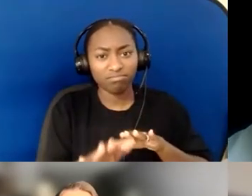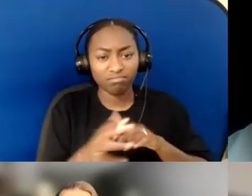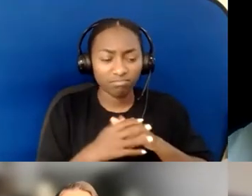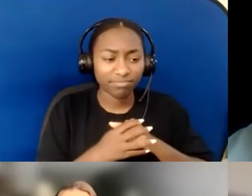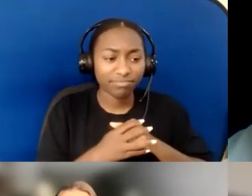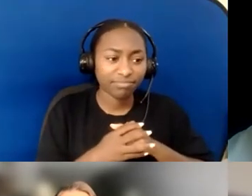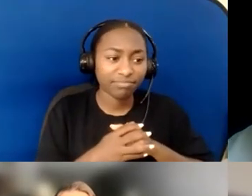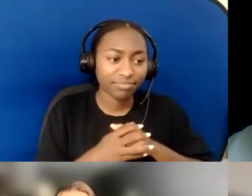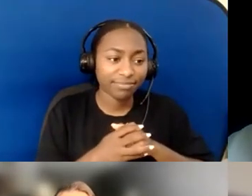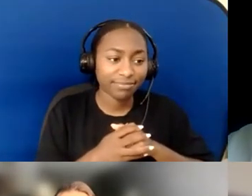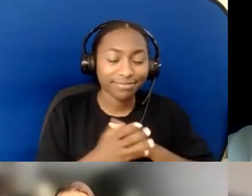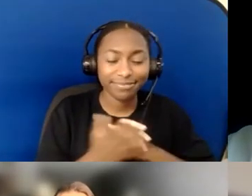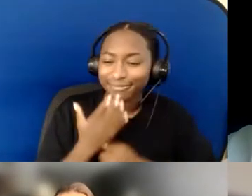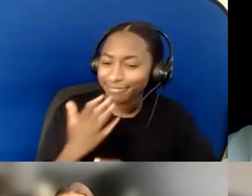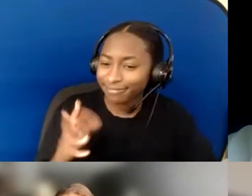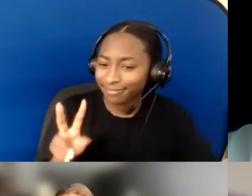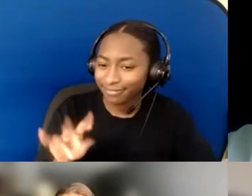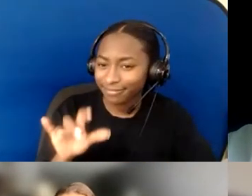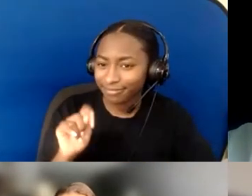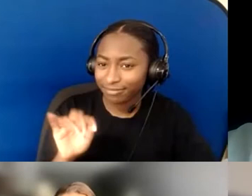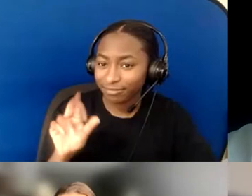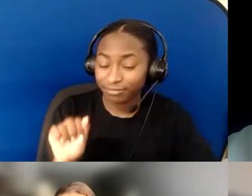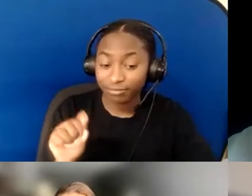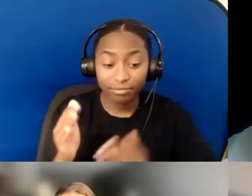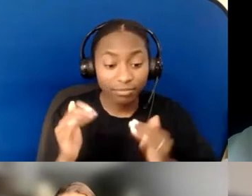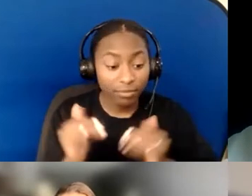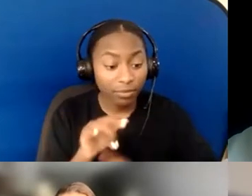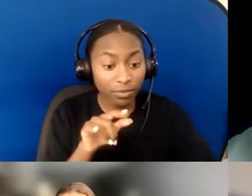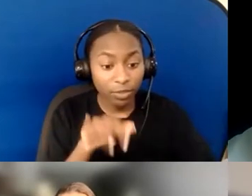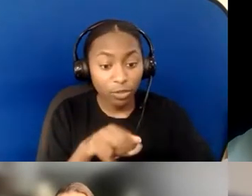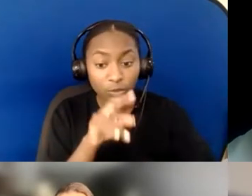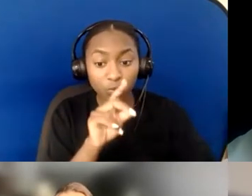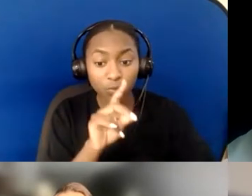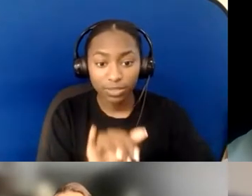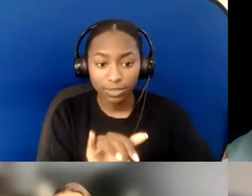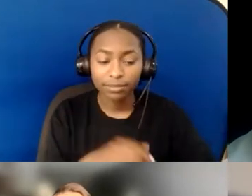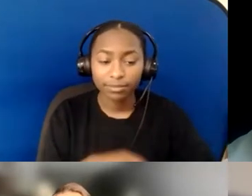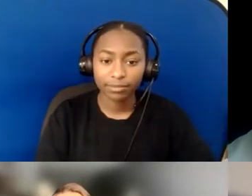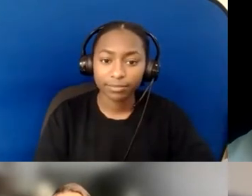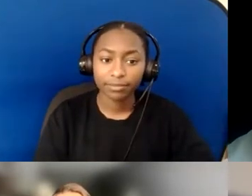Thank you so much, Victoria. Yeah, Judy! I liked the idea that has already been expressed